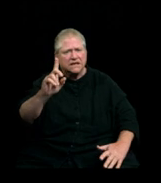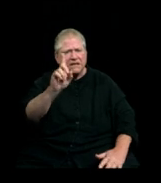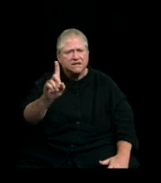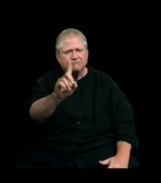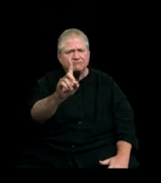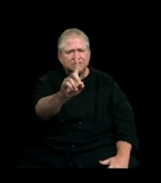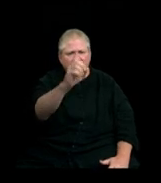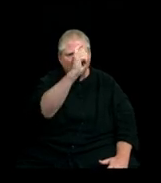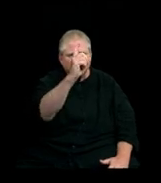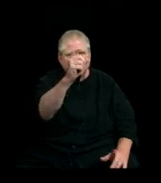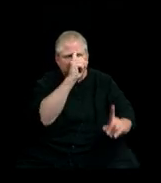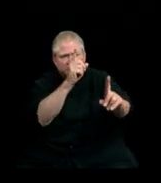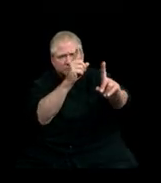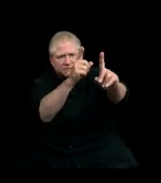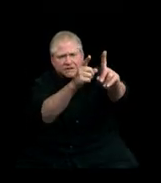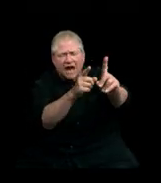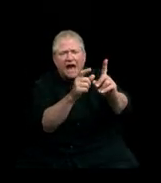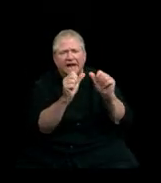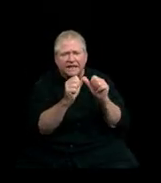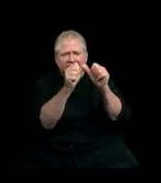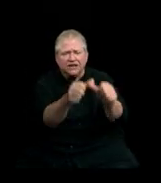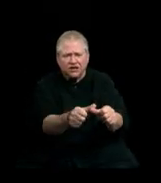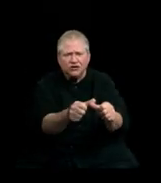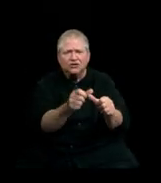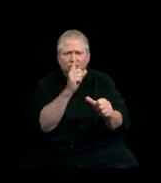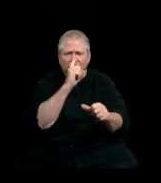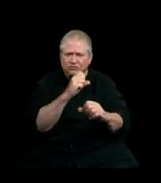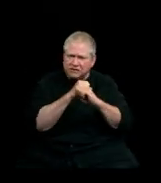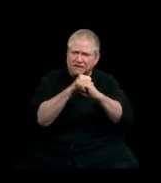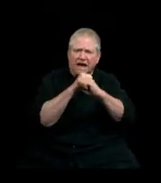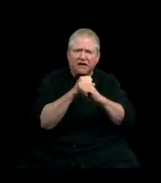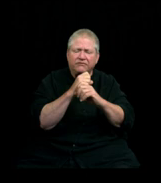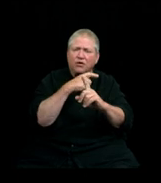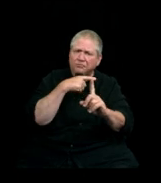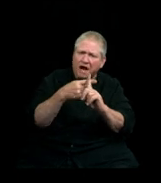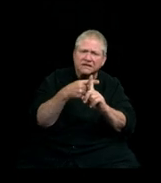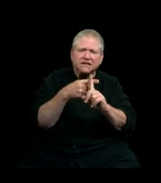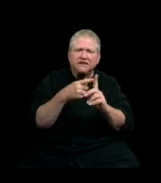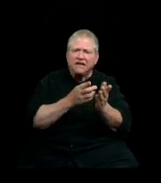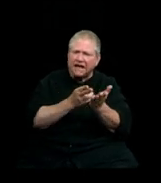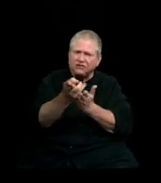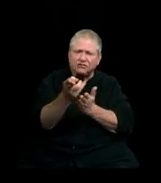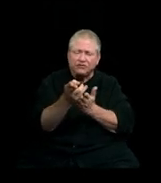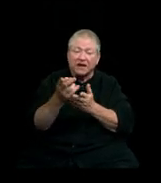and to continue to stand for positivity and truth. And in the meantime,